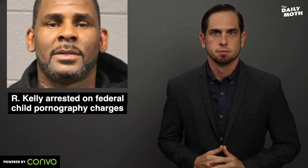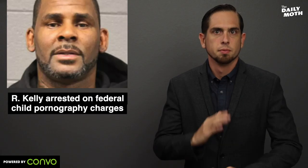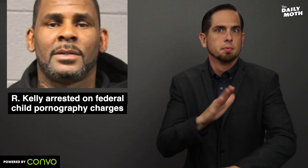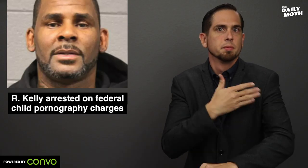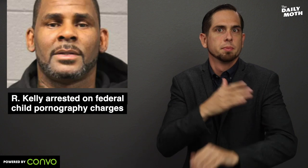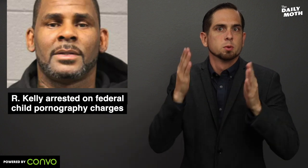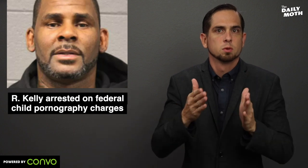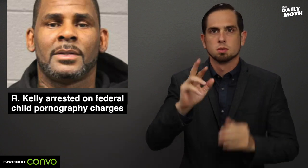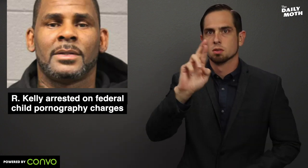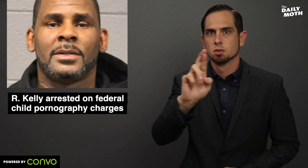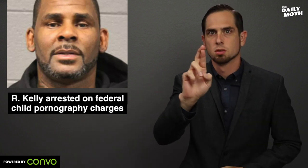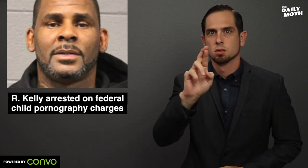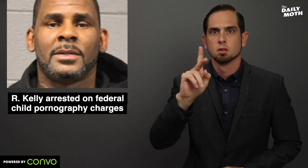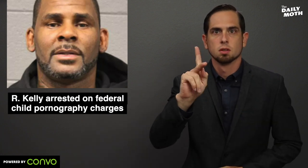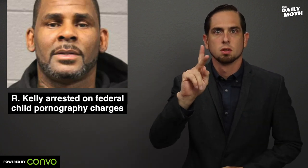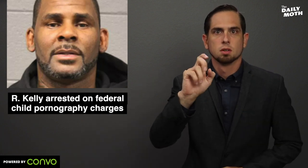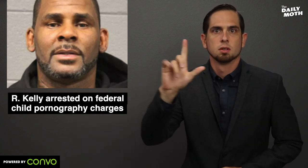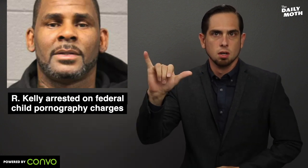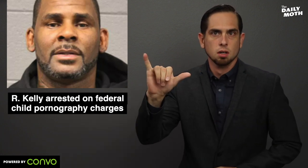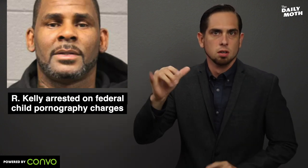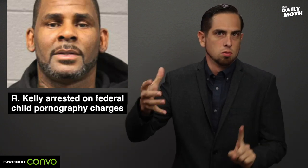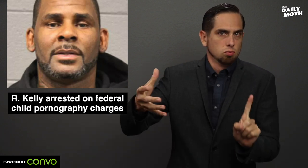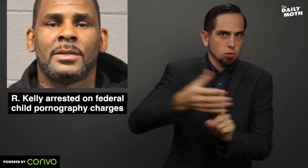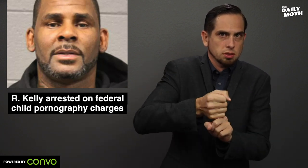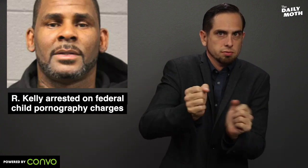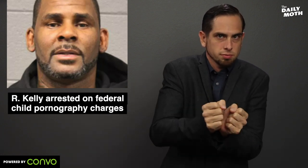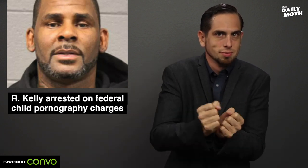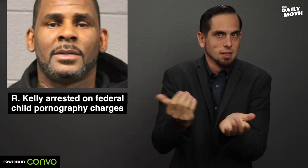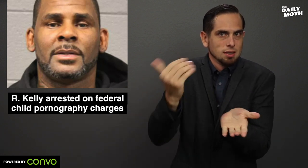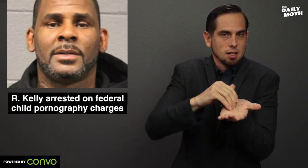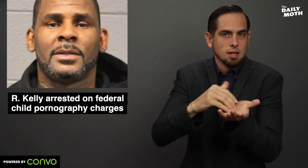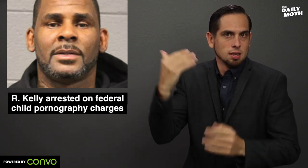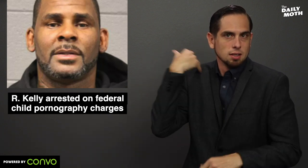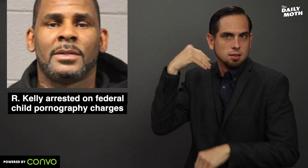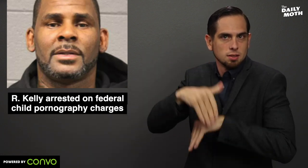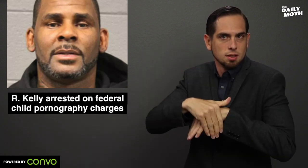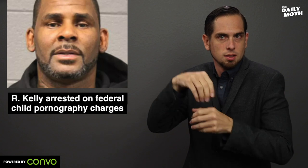Musician R. Kelly was arrested again last night